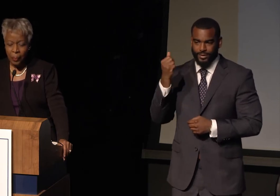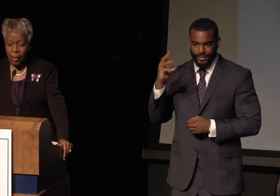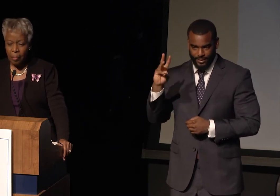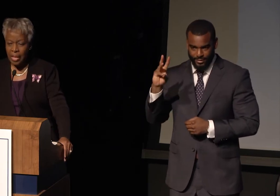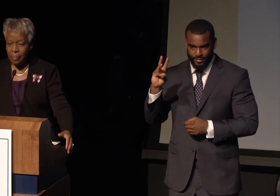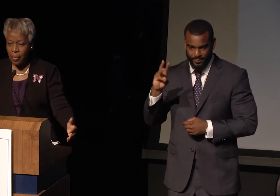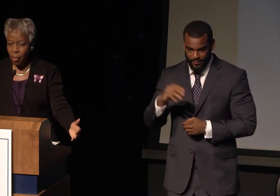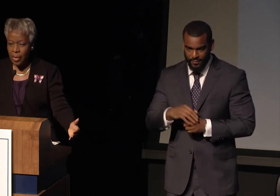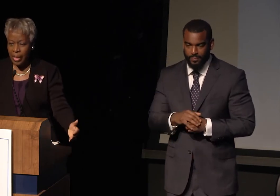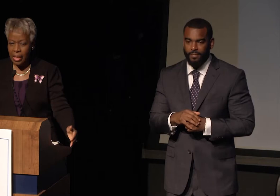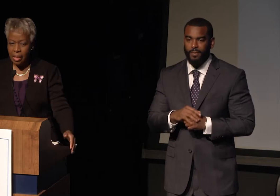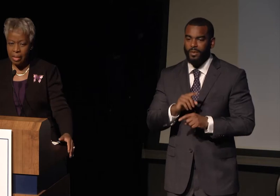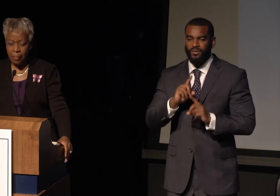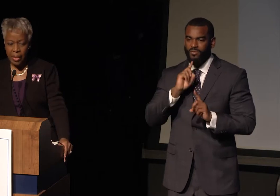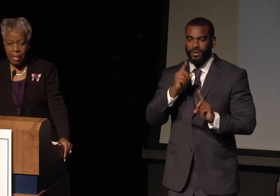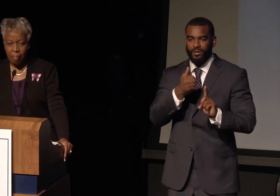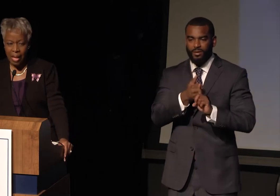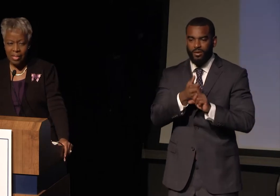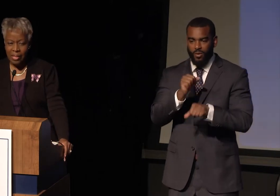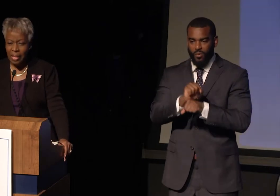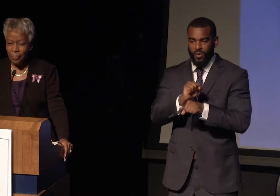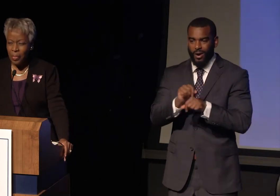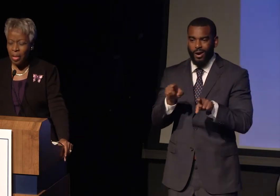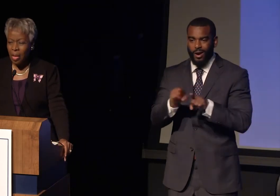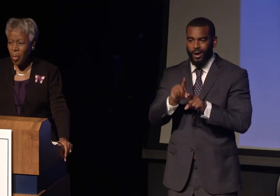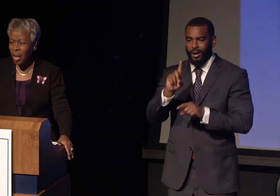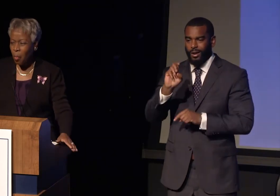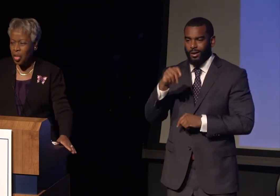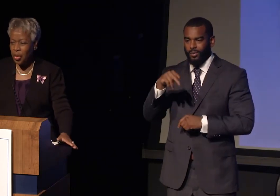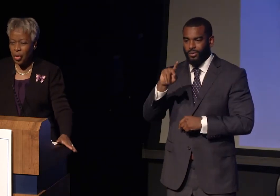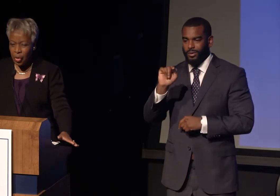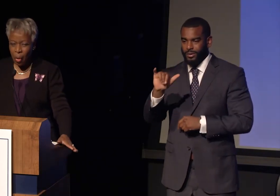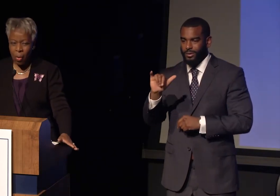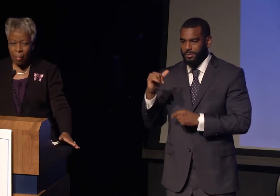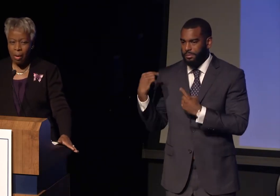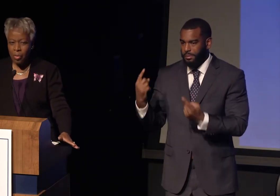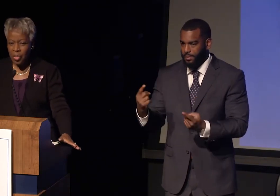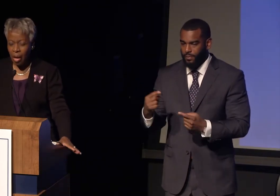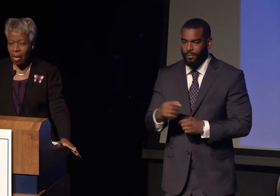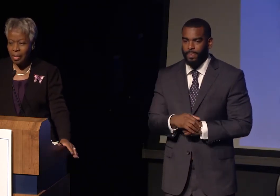But he's been working in the deputy capacity, and what I want you to know about John